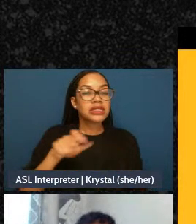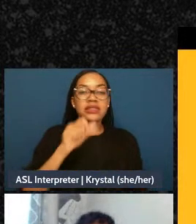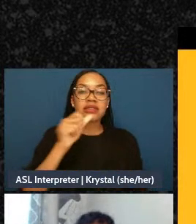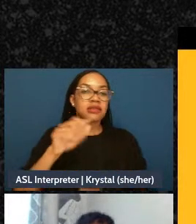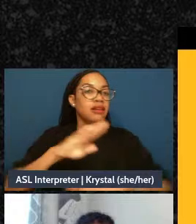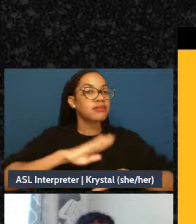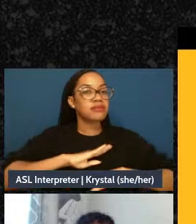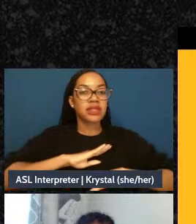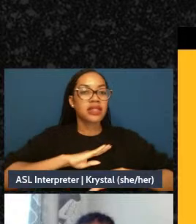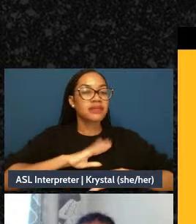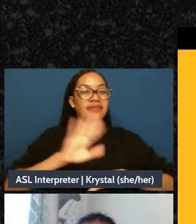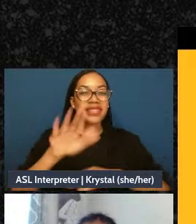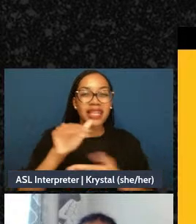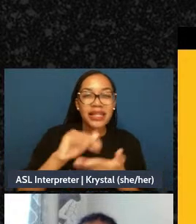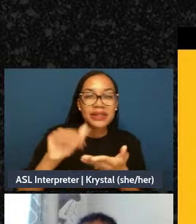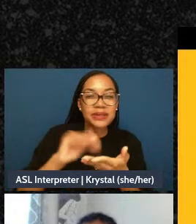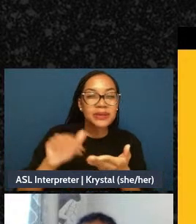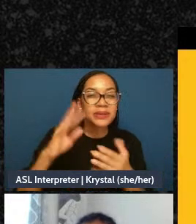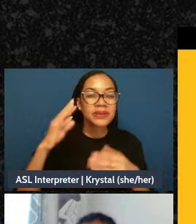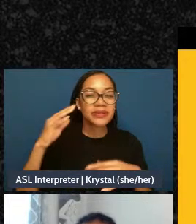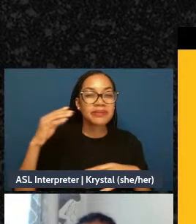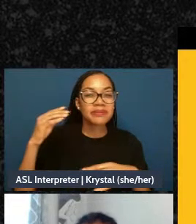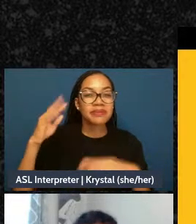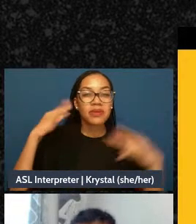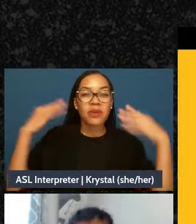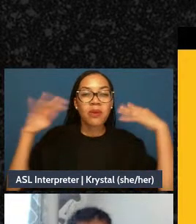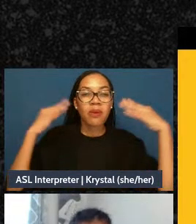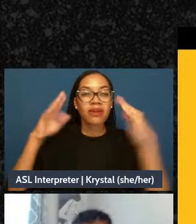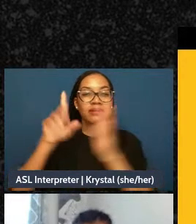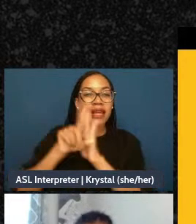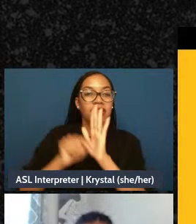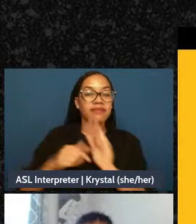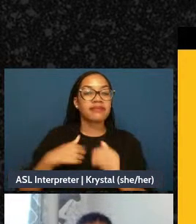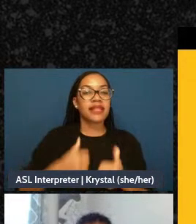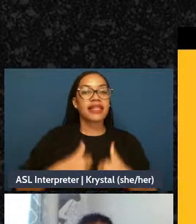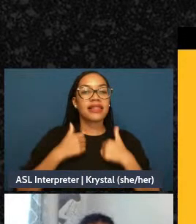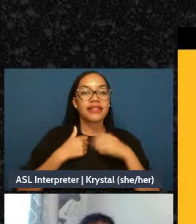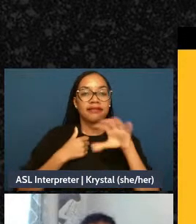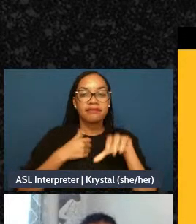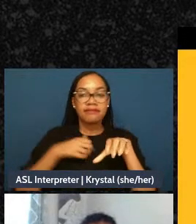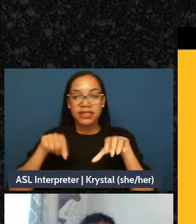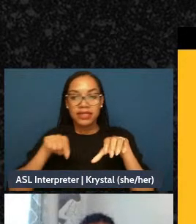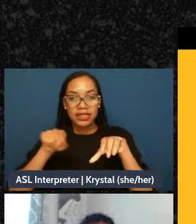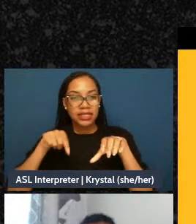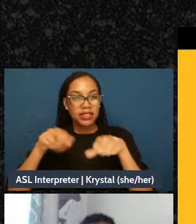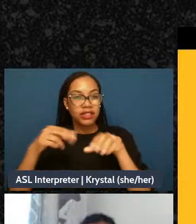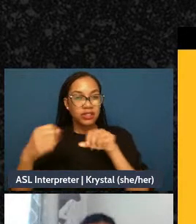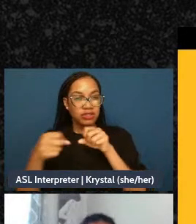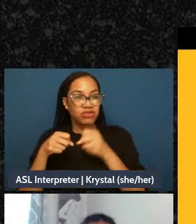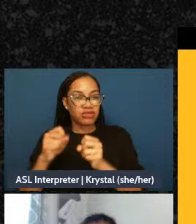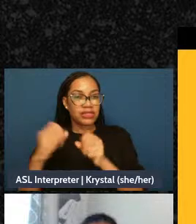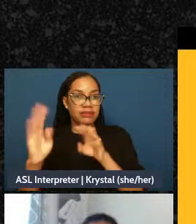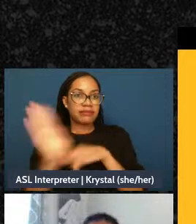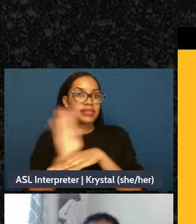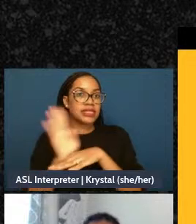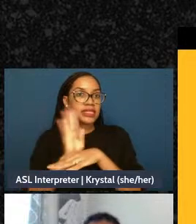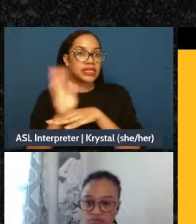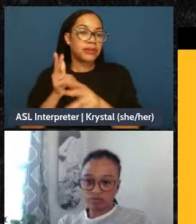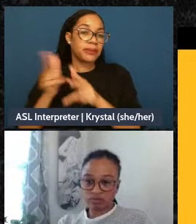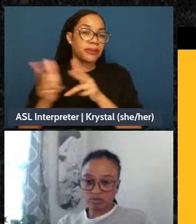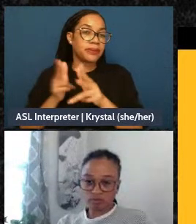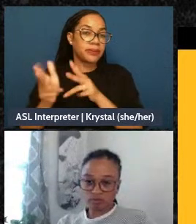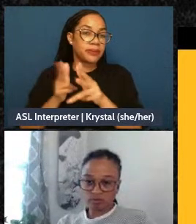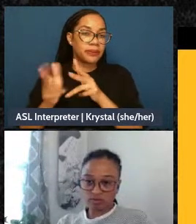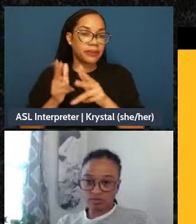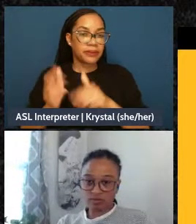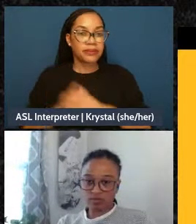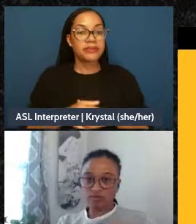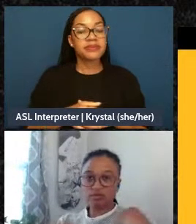excuses and backgrounds. I live in a busy street but - but our stories have been written for